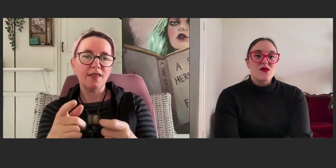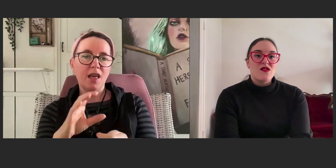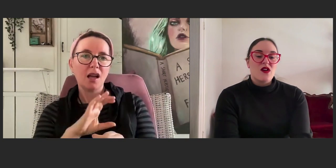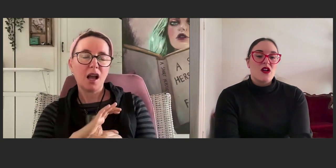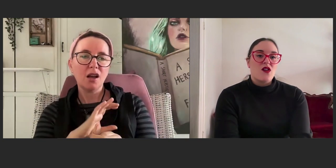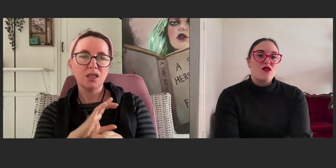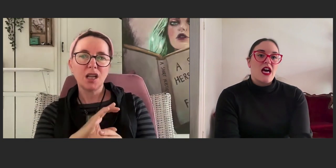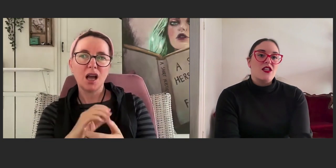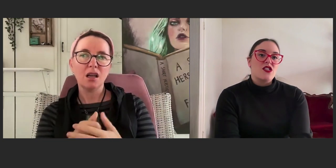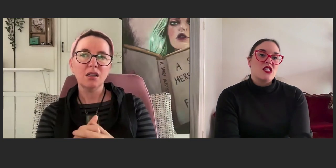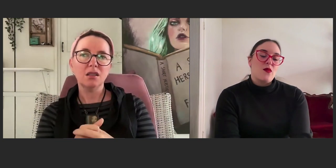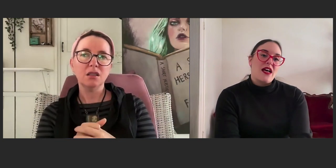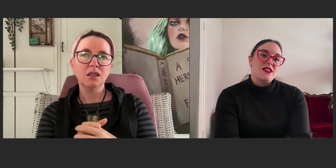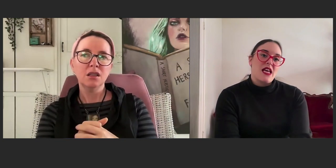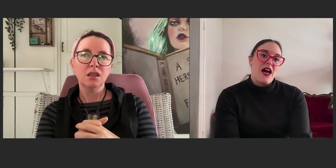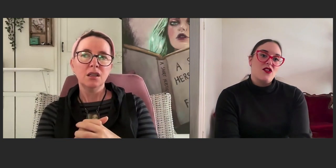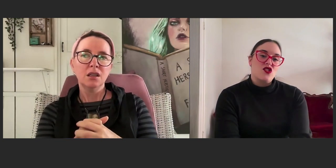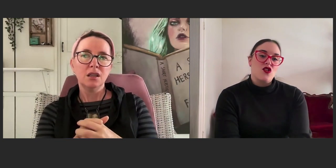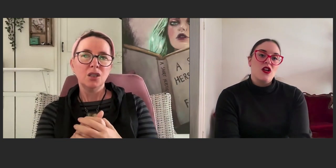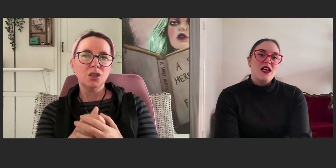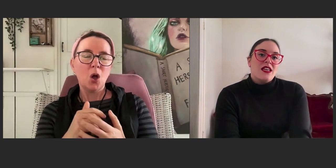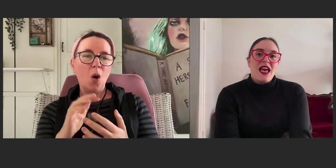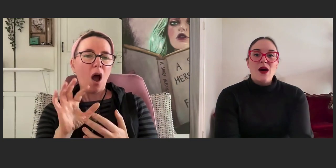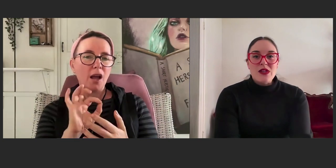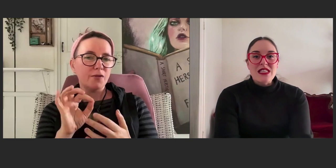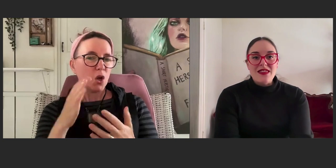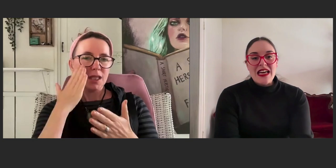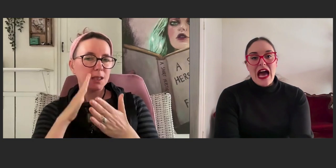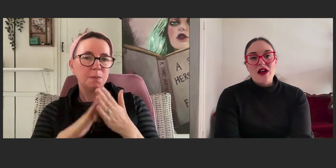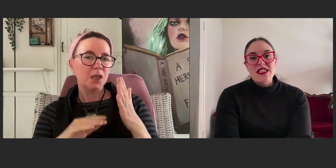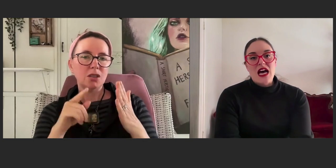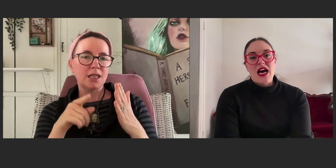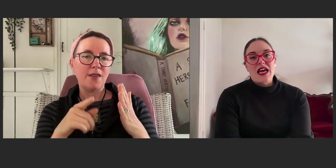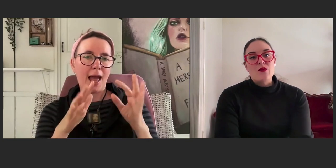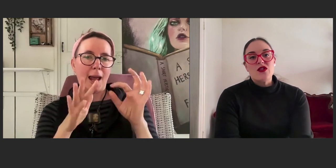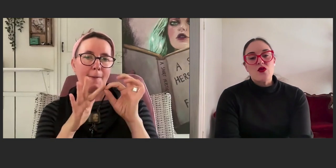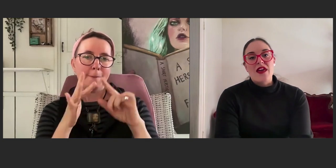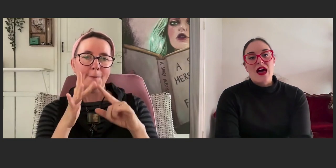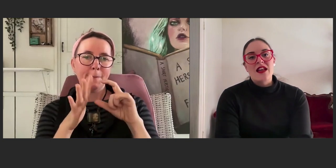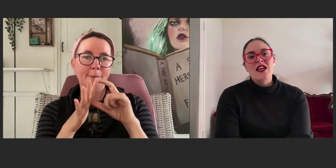and we've got a good relationship as to how to, yeah, present that character and portray that.